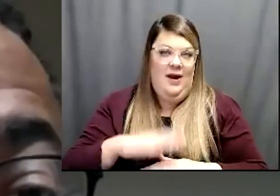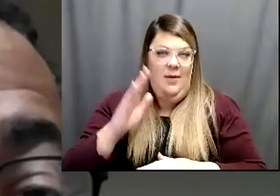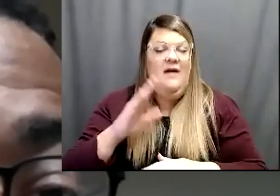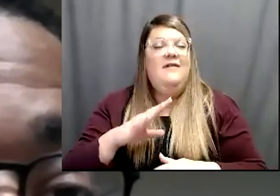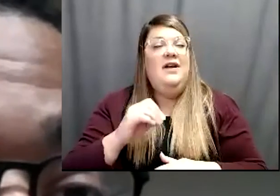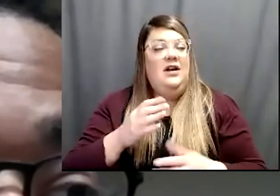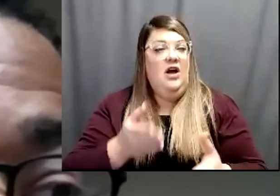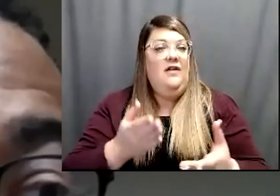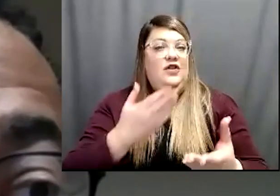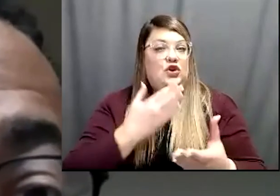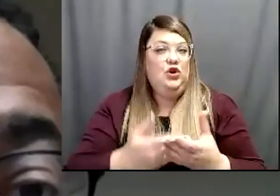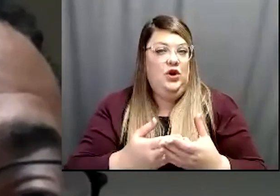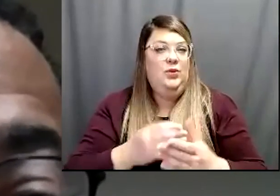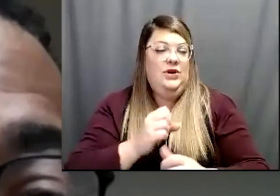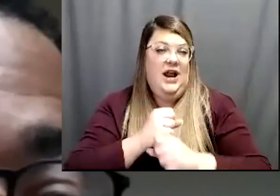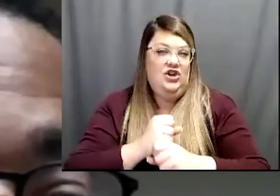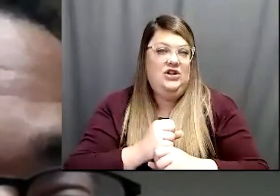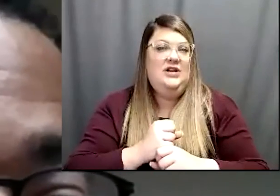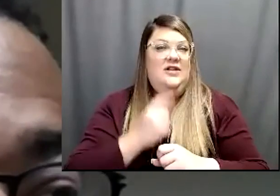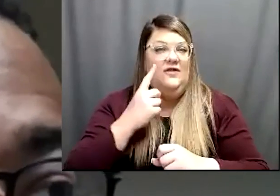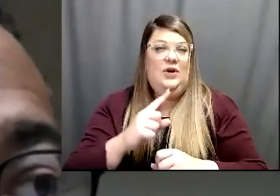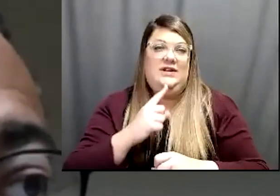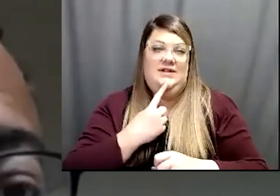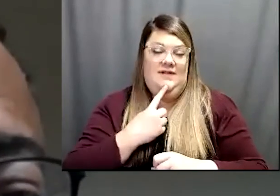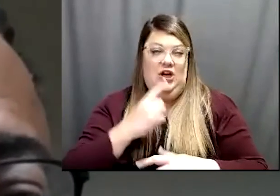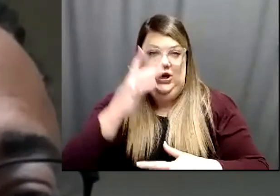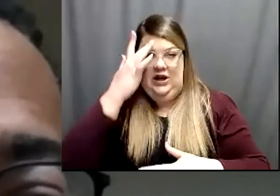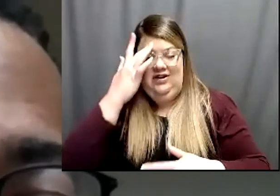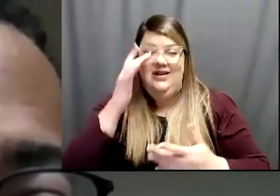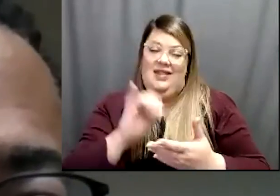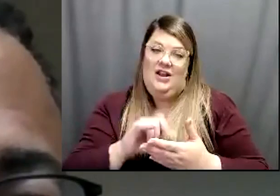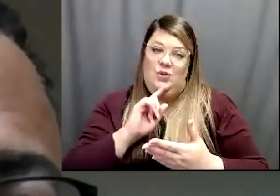in terms of of severe illness and honestly that's really what we want obviously, you know, death and